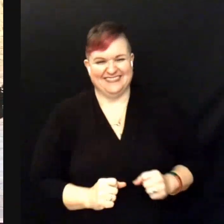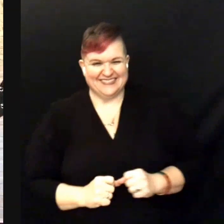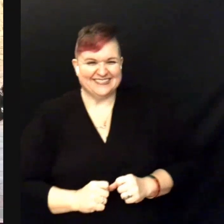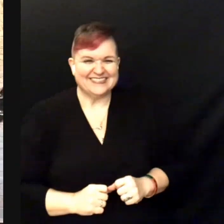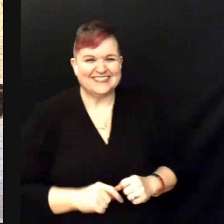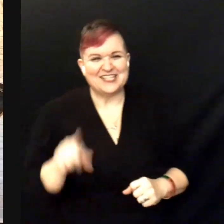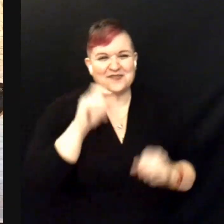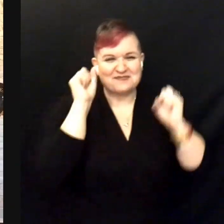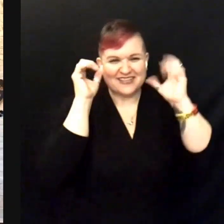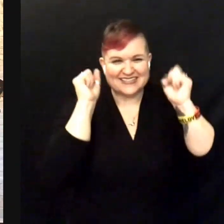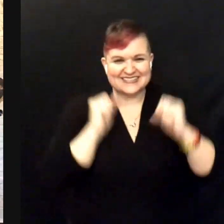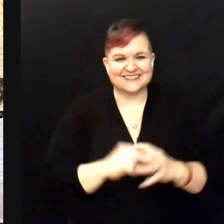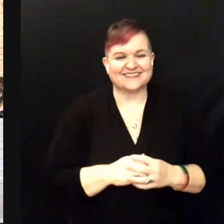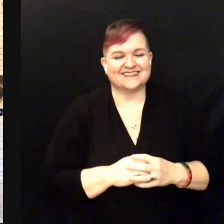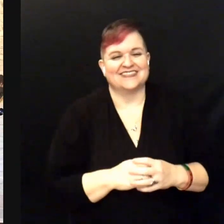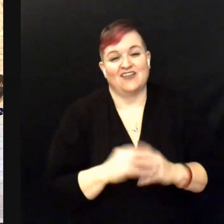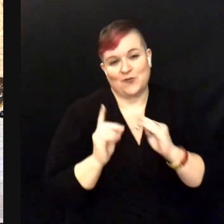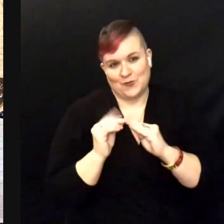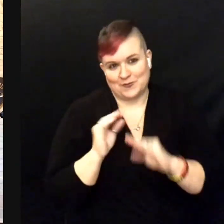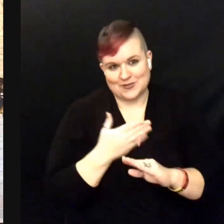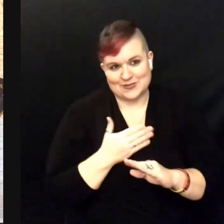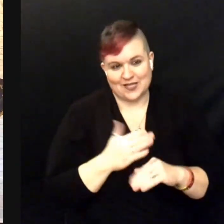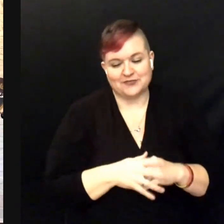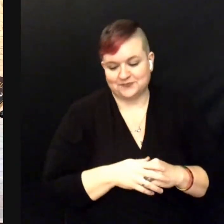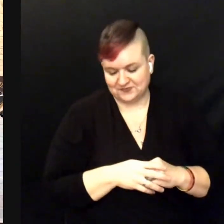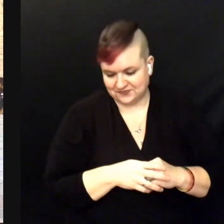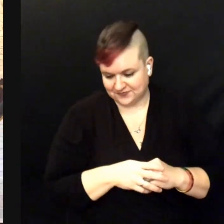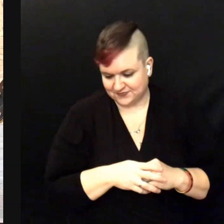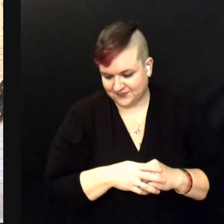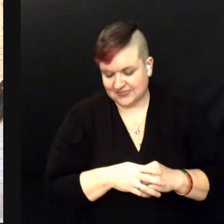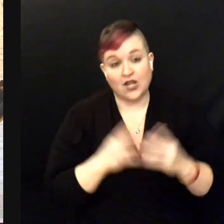I have one more song that I want to play for you.